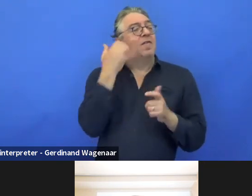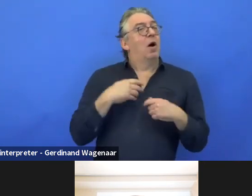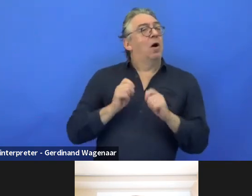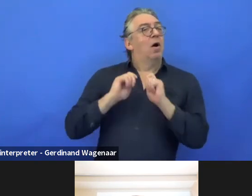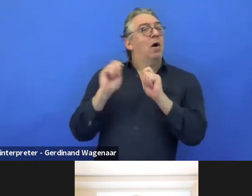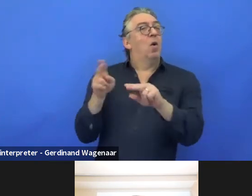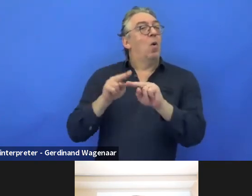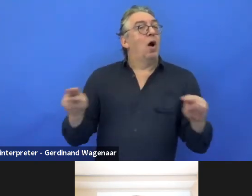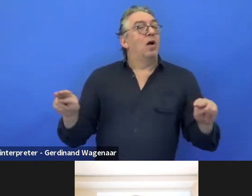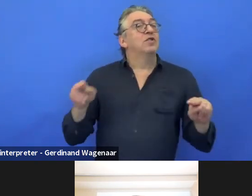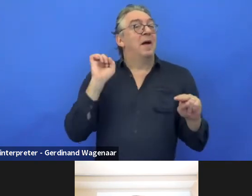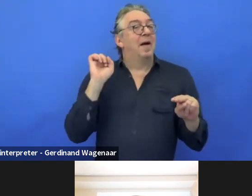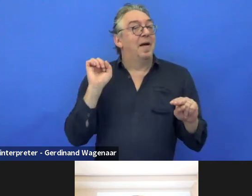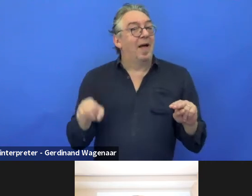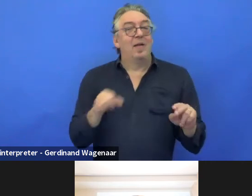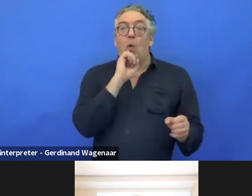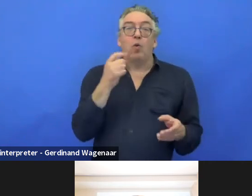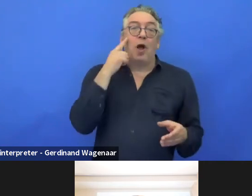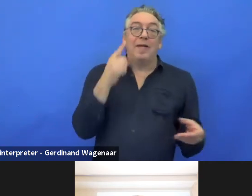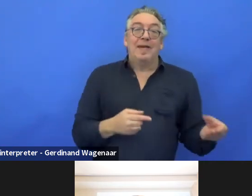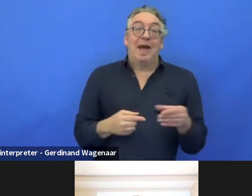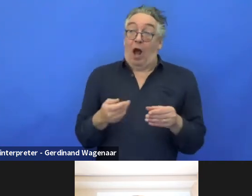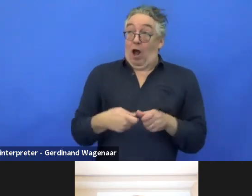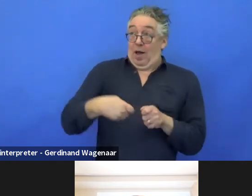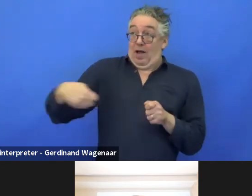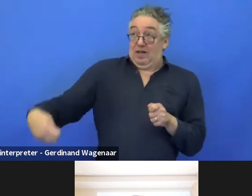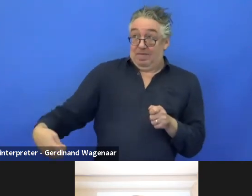Or, has our idea to be 100% innovative?